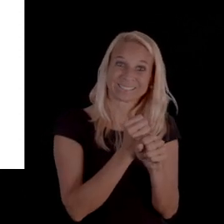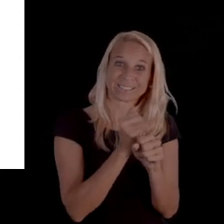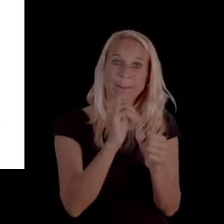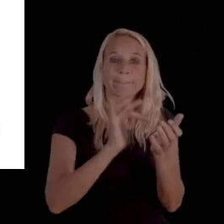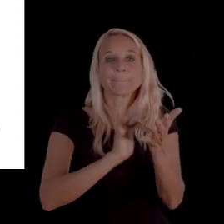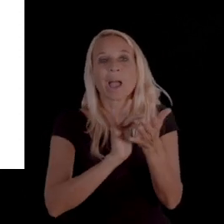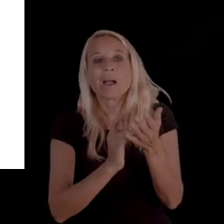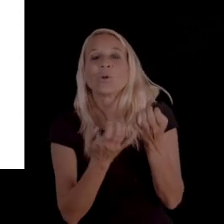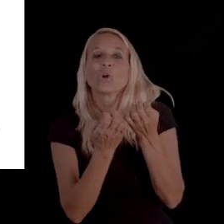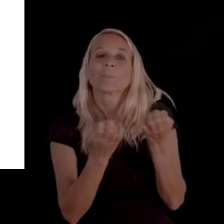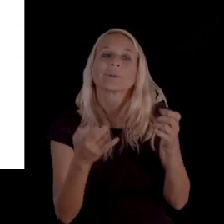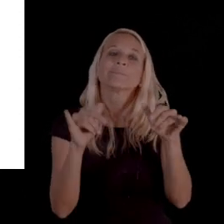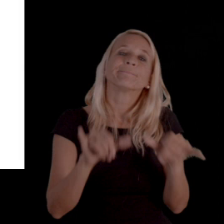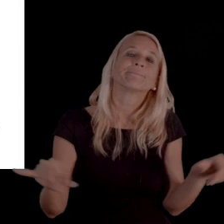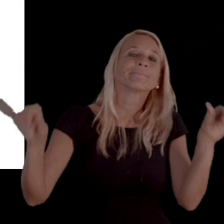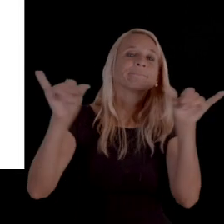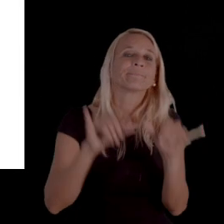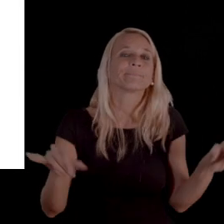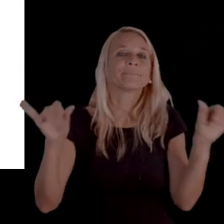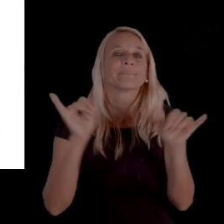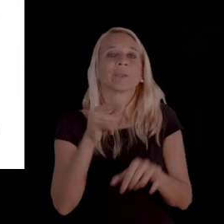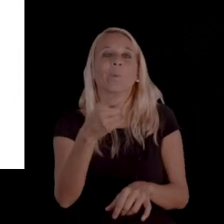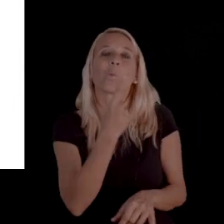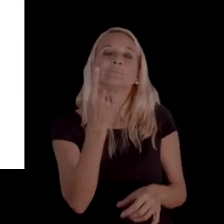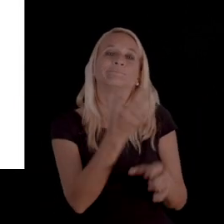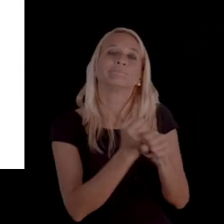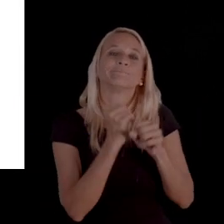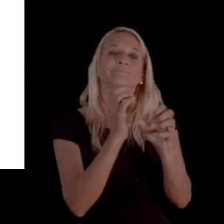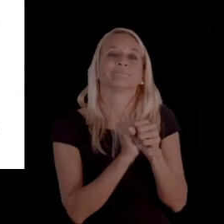a piece of medical equipment that is recurring that you always receive,